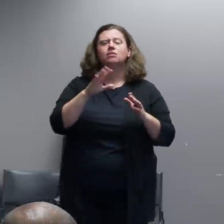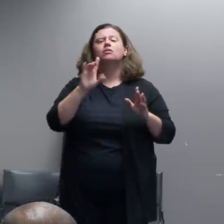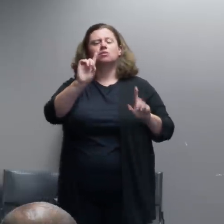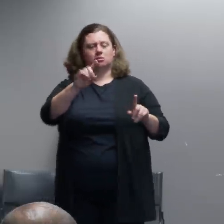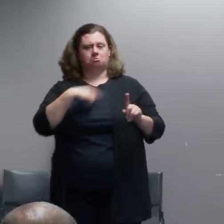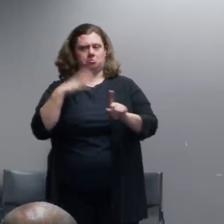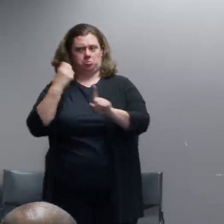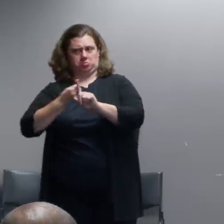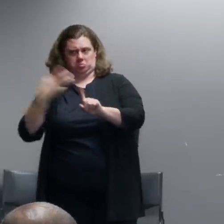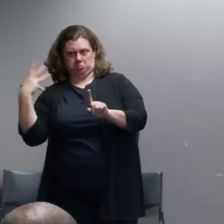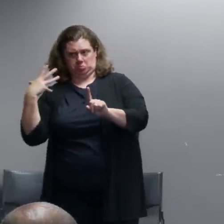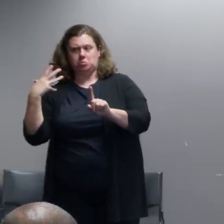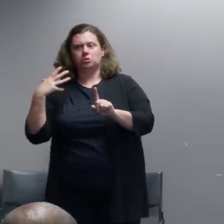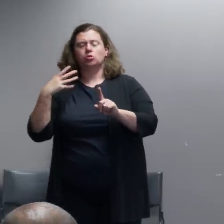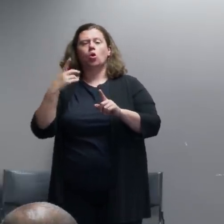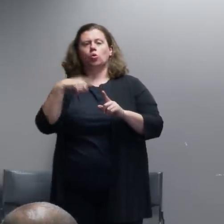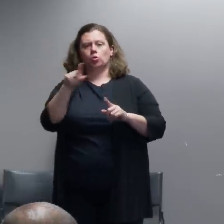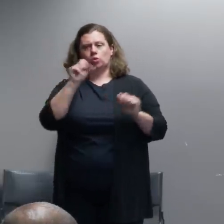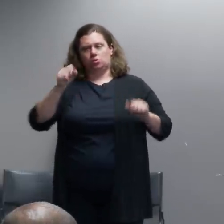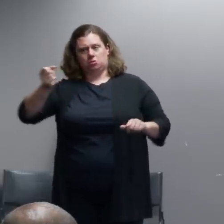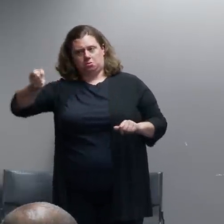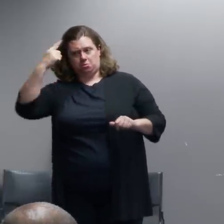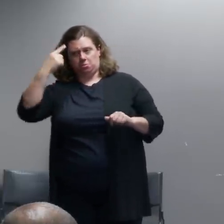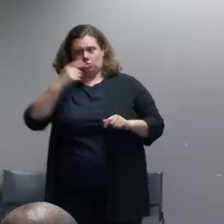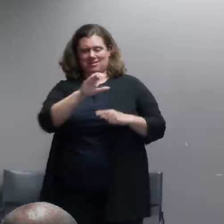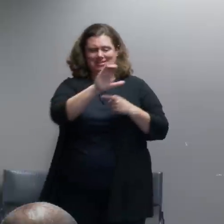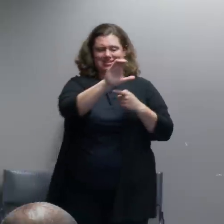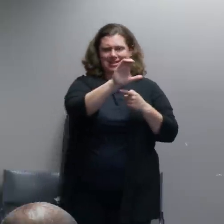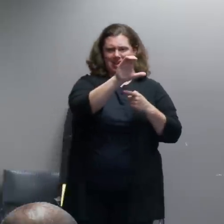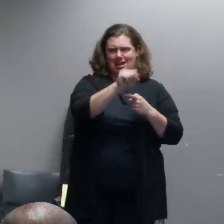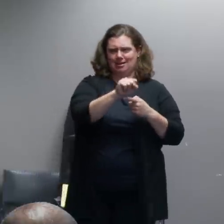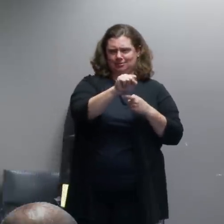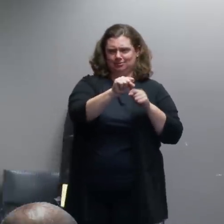talking about CS gas and the reasons why we use that.